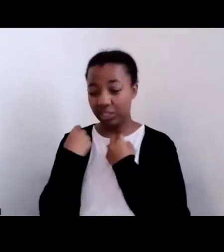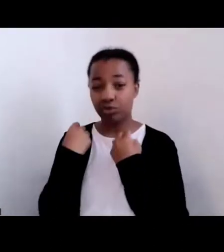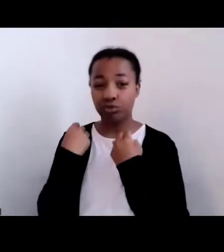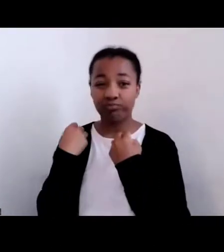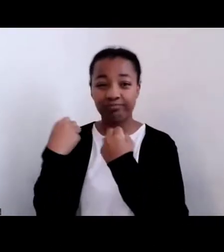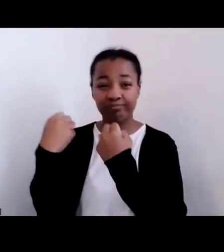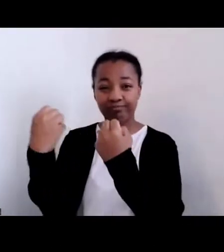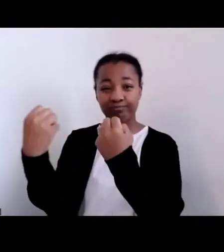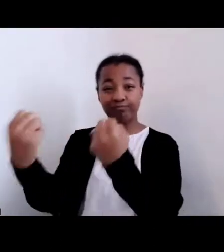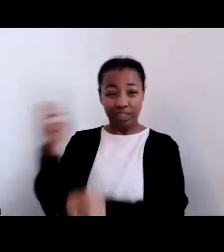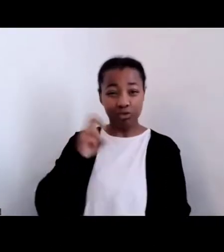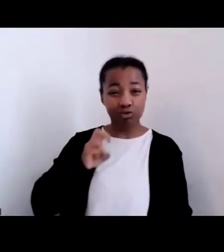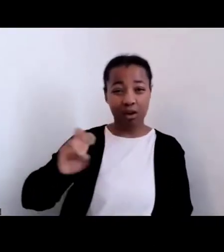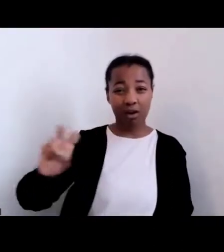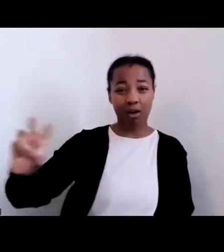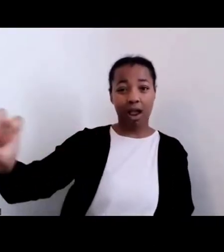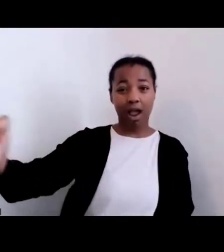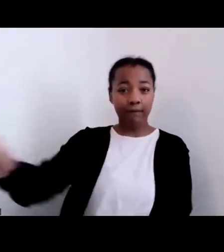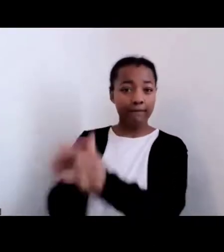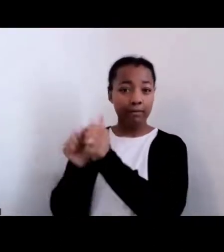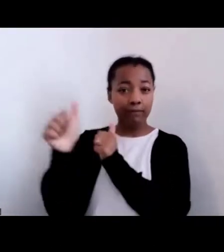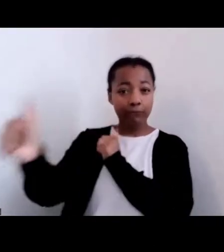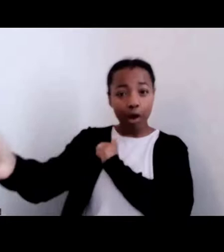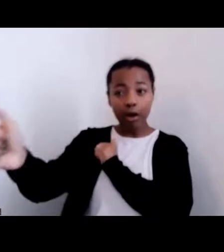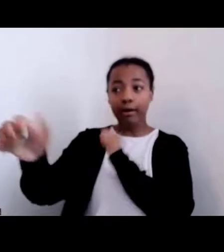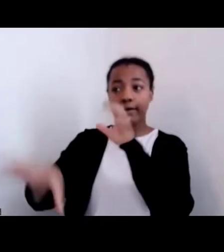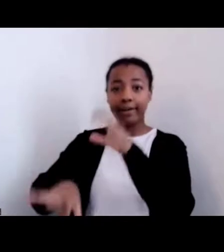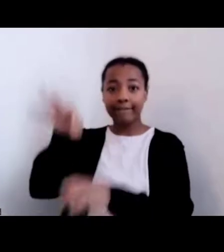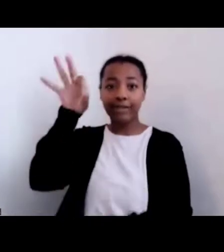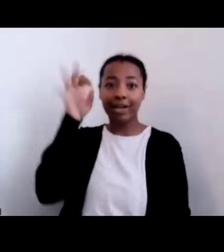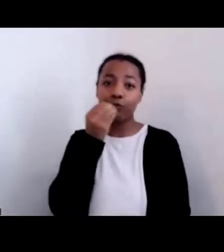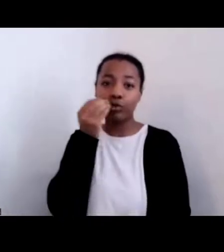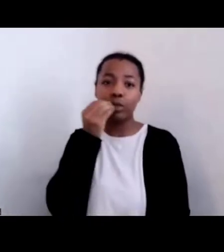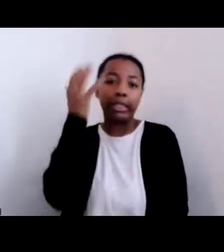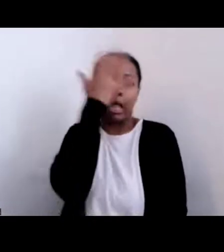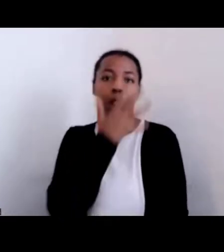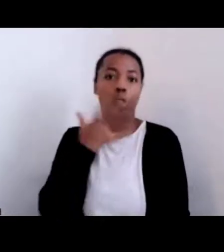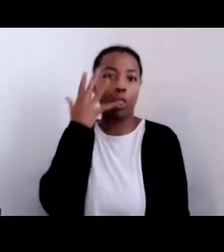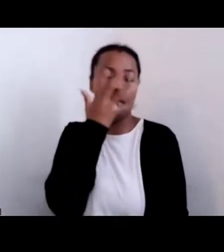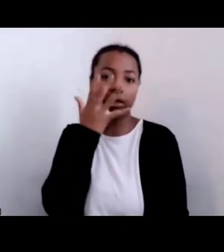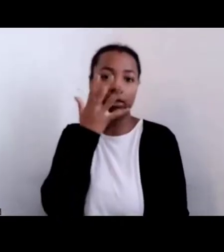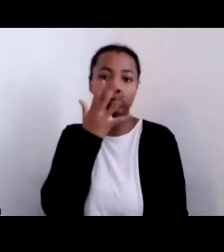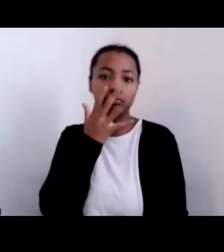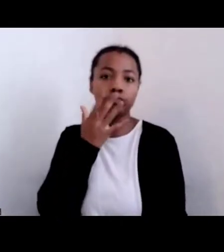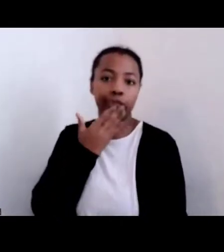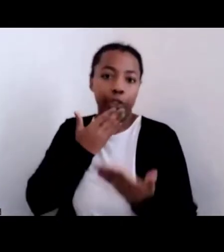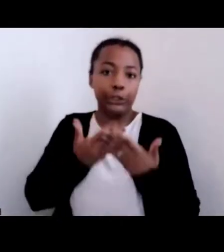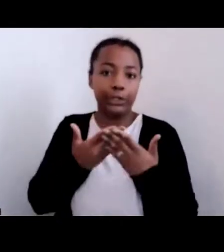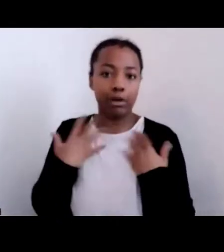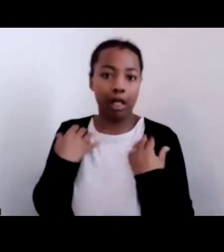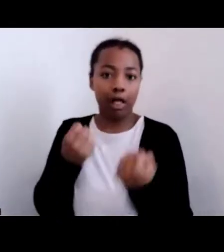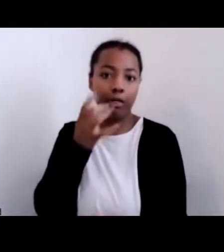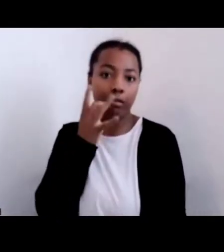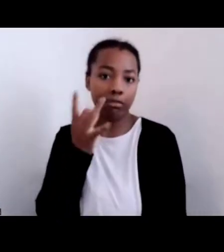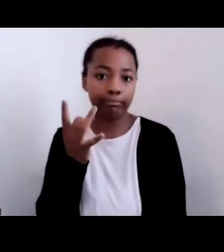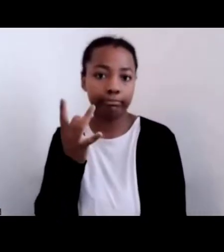to even foods that look appealing to you. I talk about this -- in "Eating While Black" I talk about